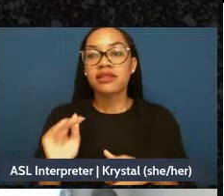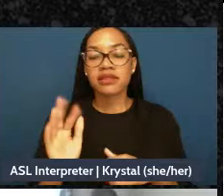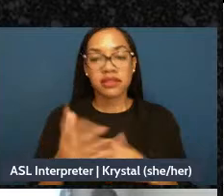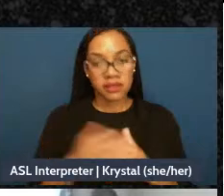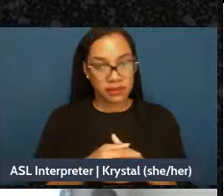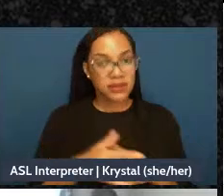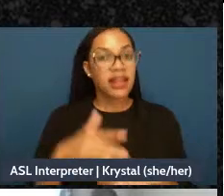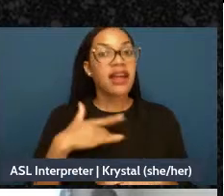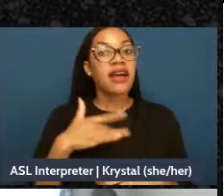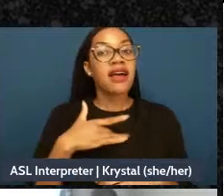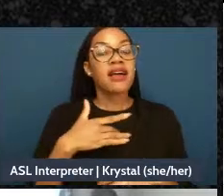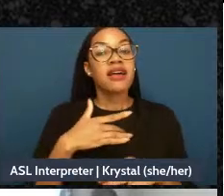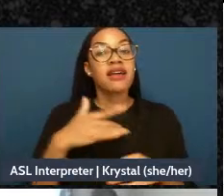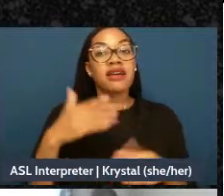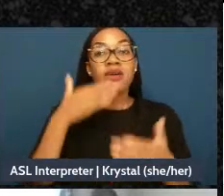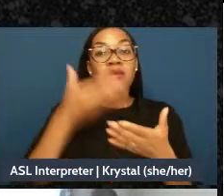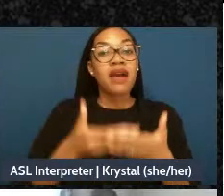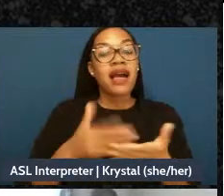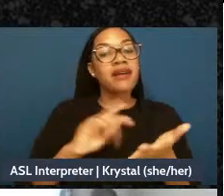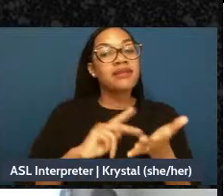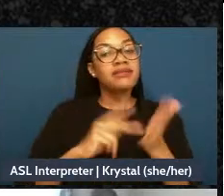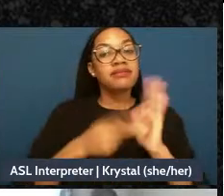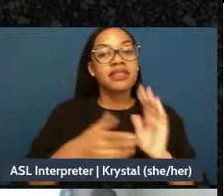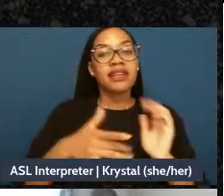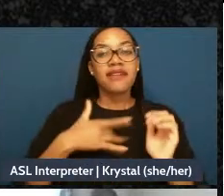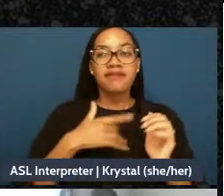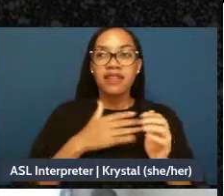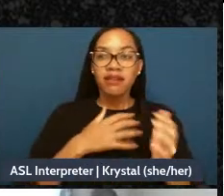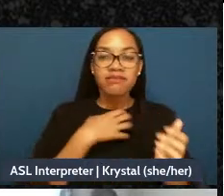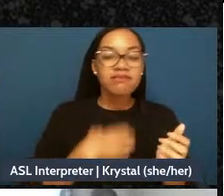A goal to stay connected to the universe